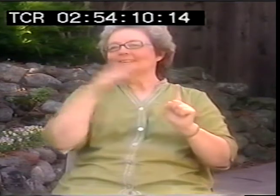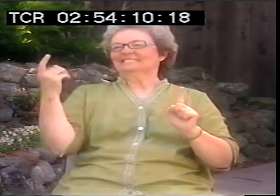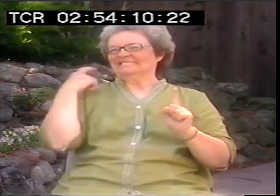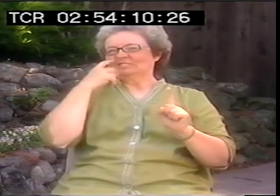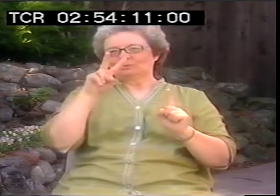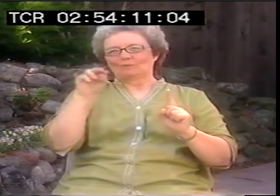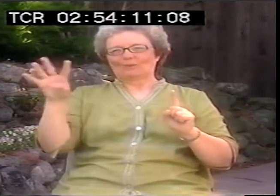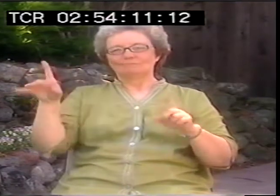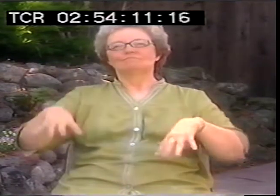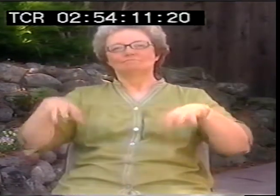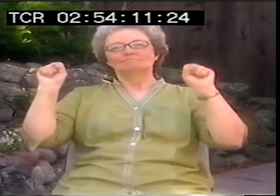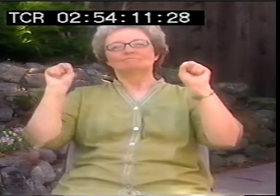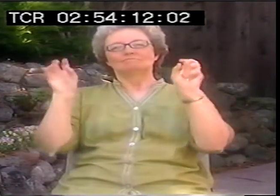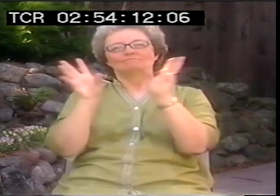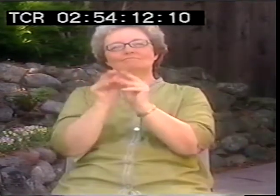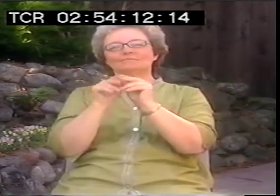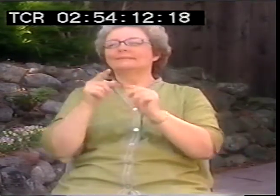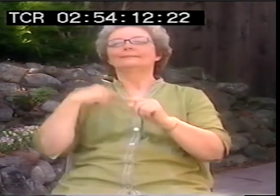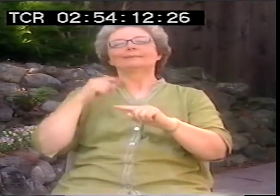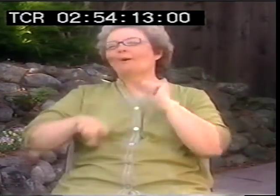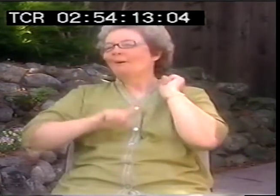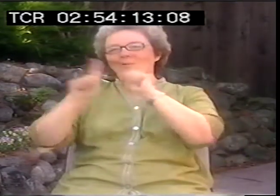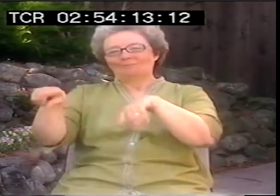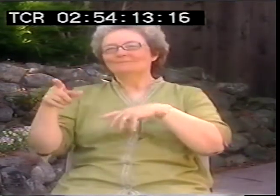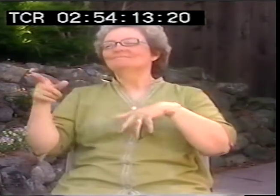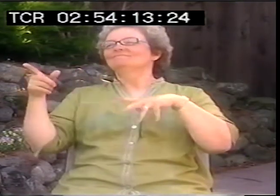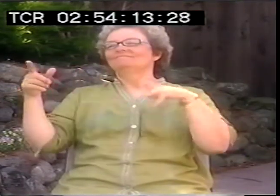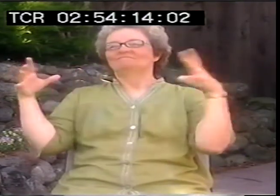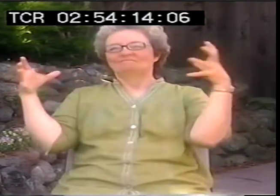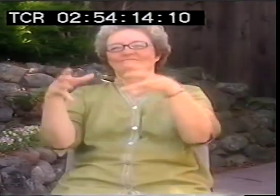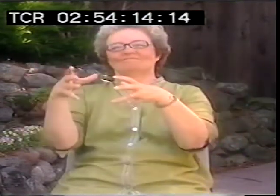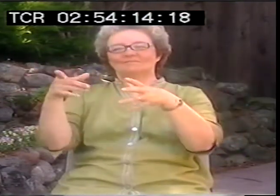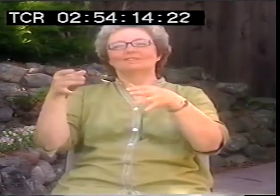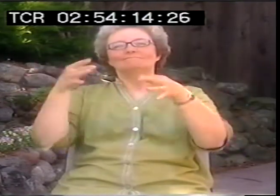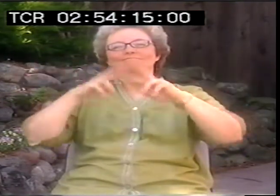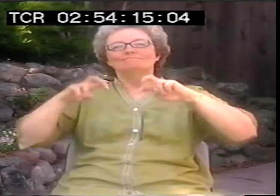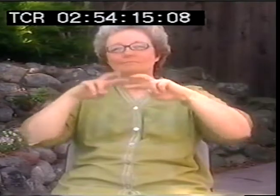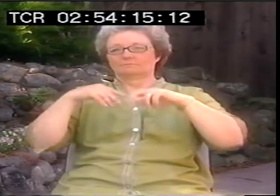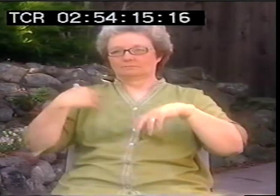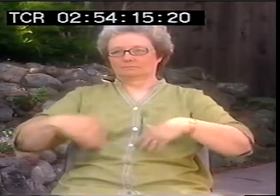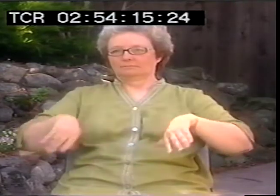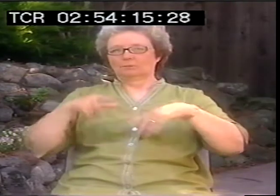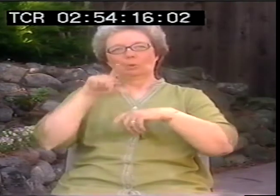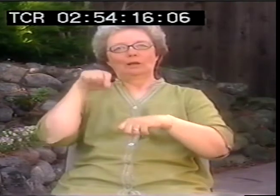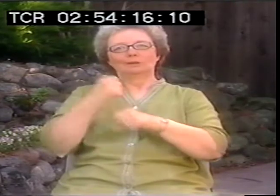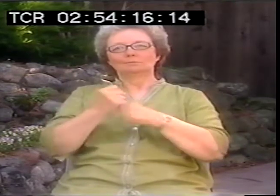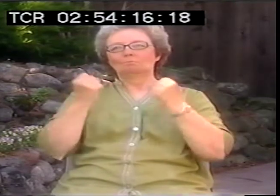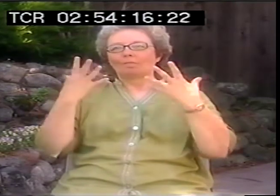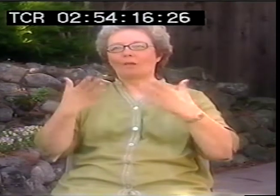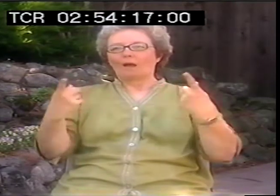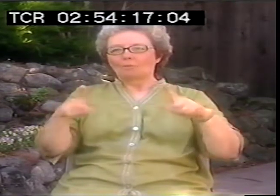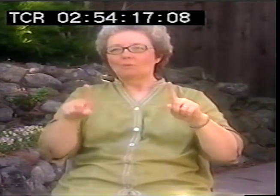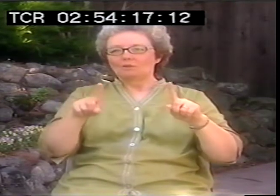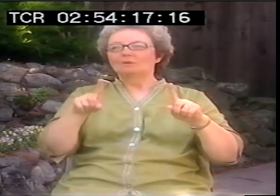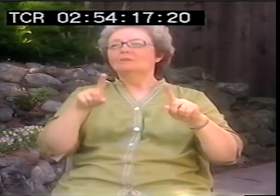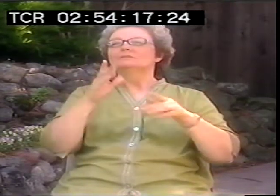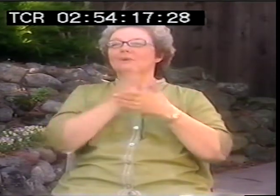ago, 1984 or 85, and in 2004 they revisited it. I couldn’t go that time, but it’s amazing what has